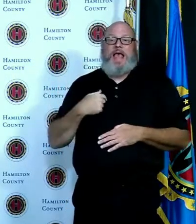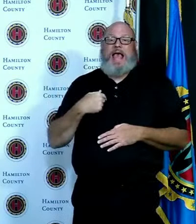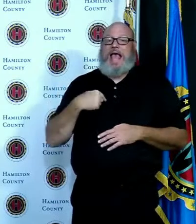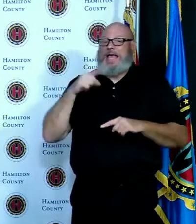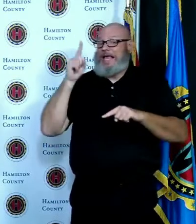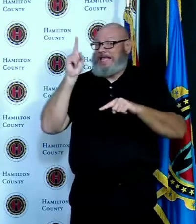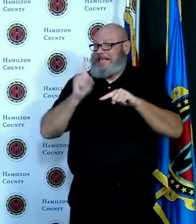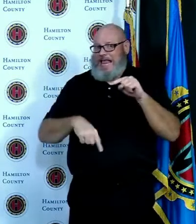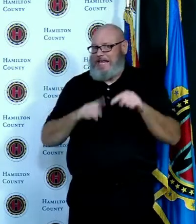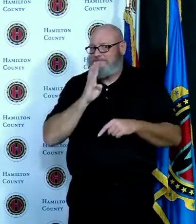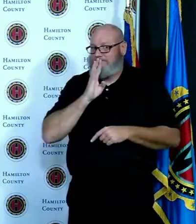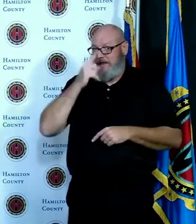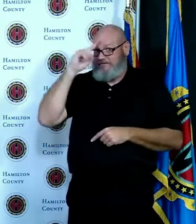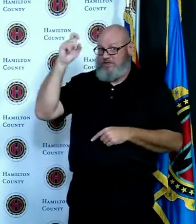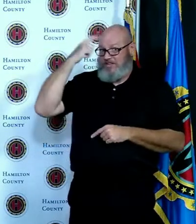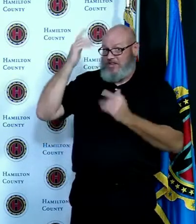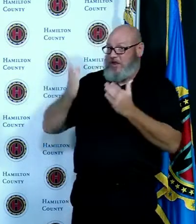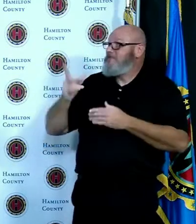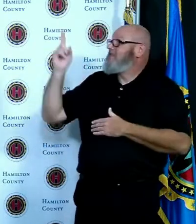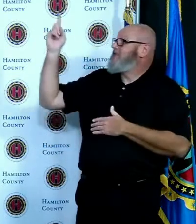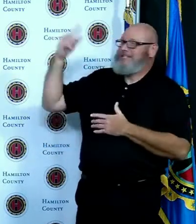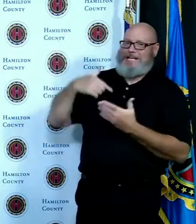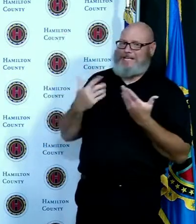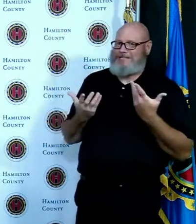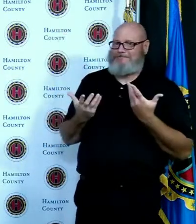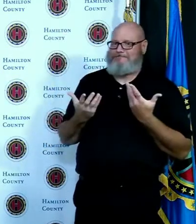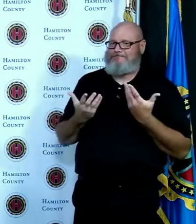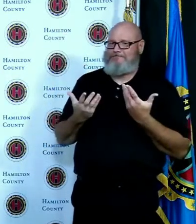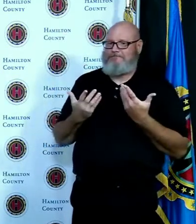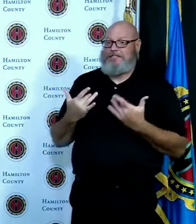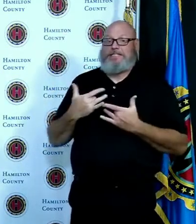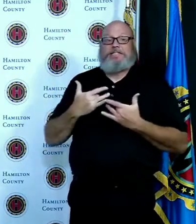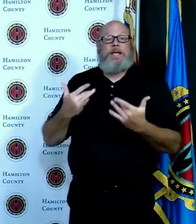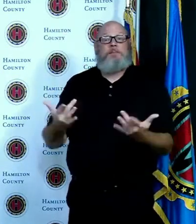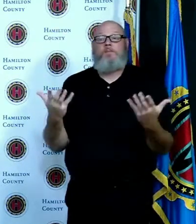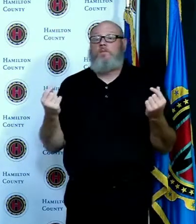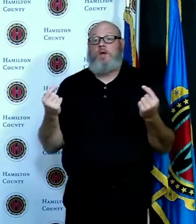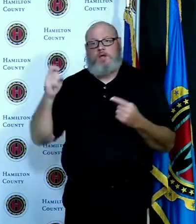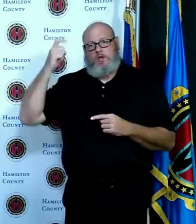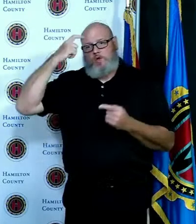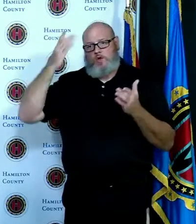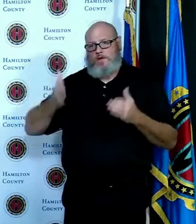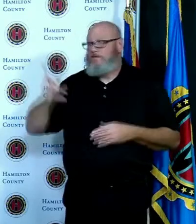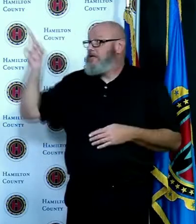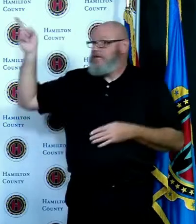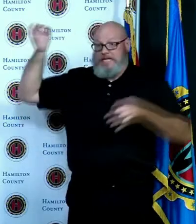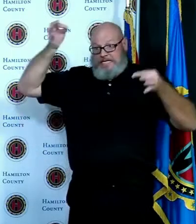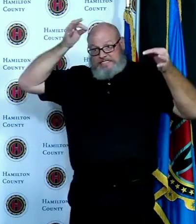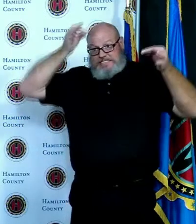tended to work in reverse where the Governor makes a decision or does a mandate and then we